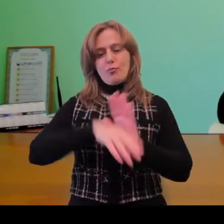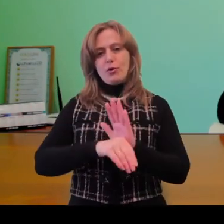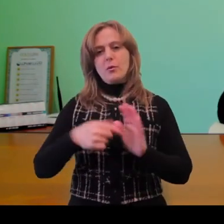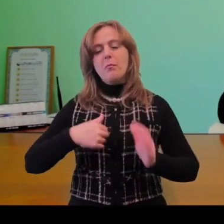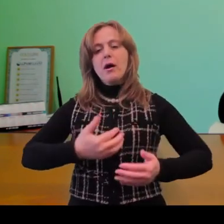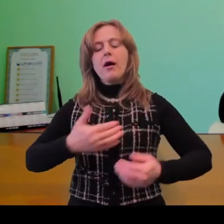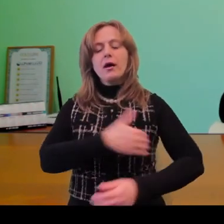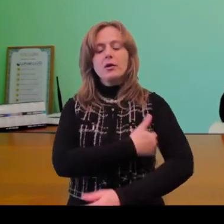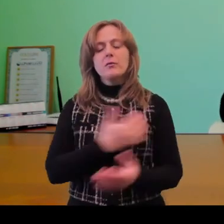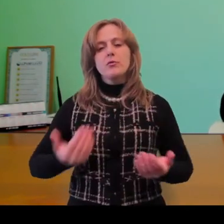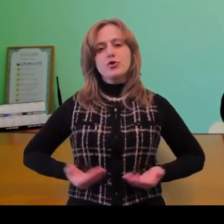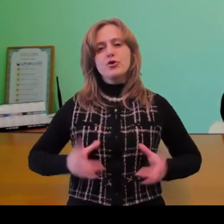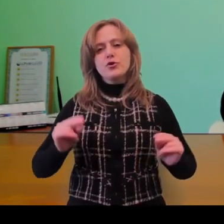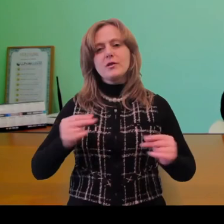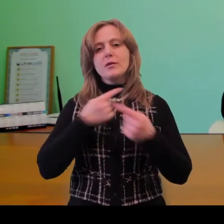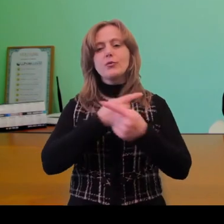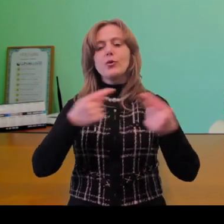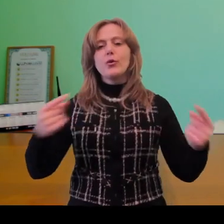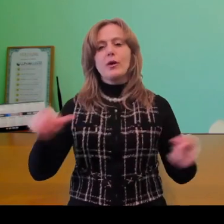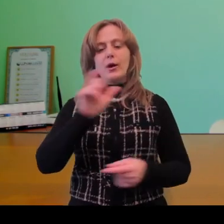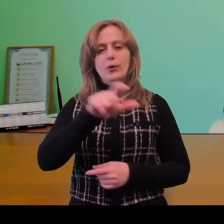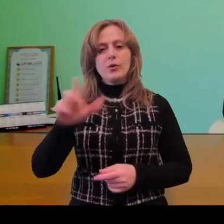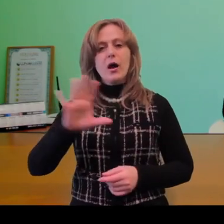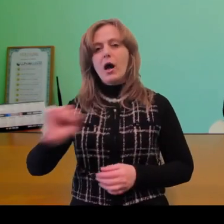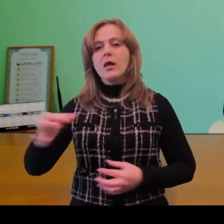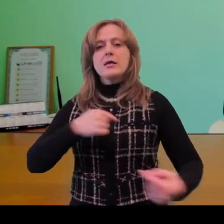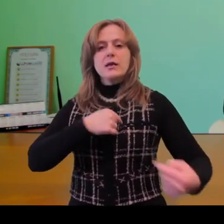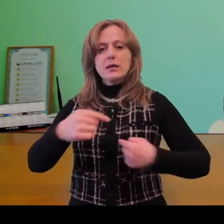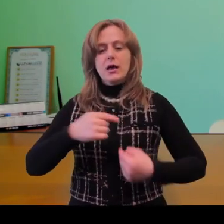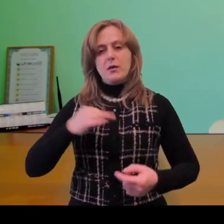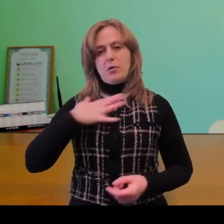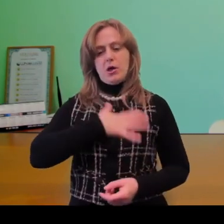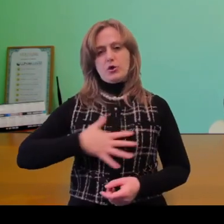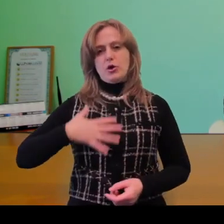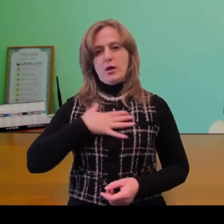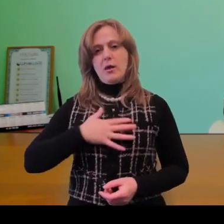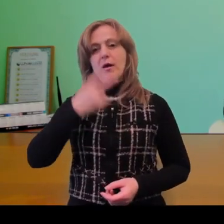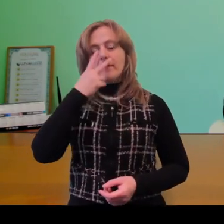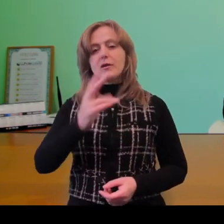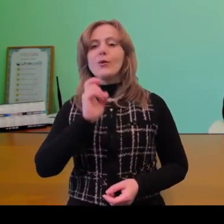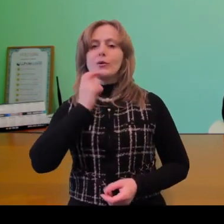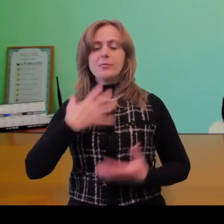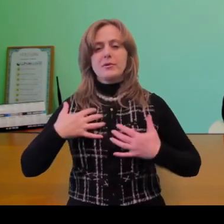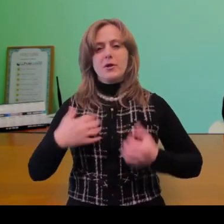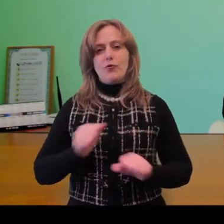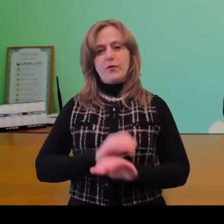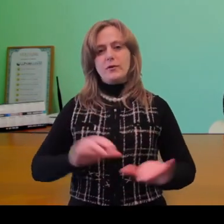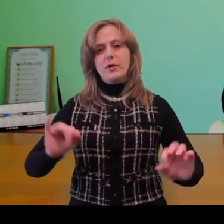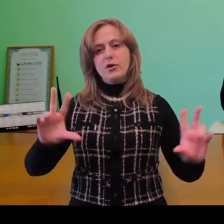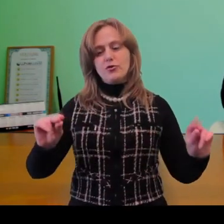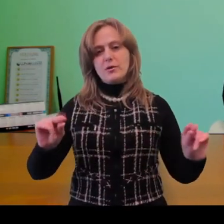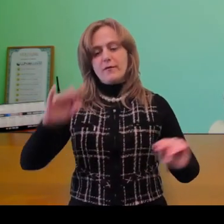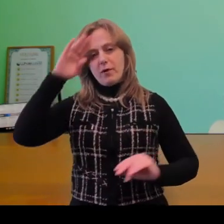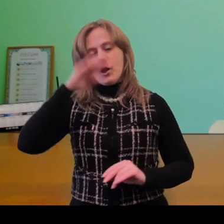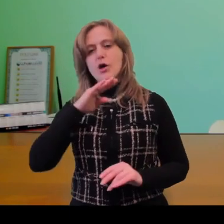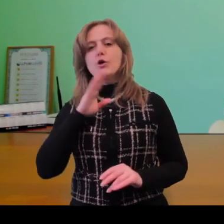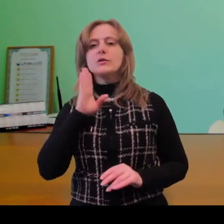Because we want to get rich when making people happy, not poor or despair. To see smiles of healthy children